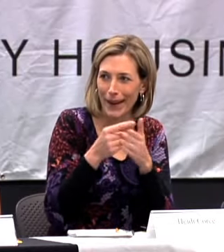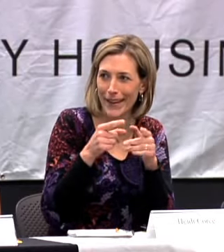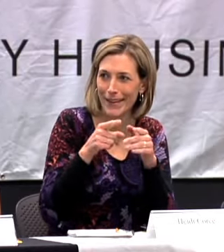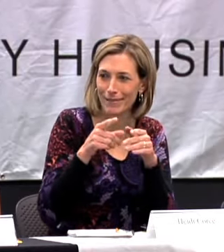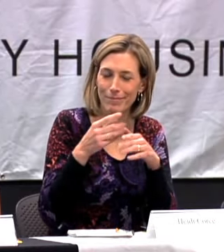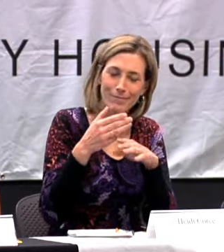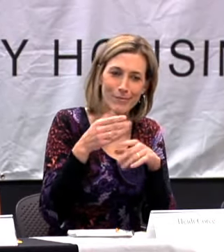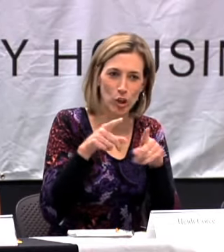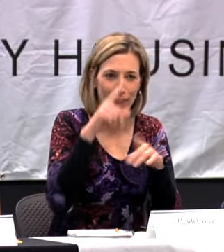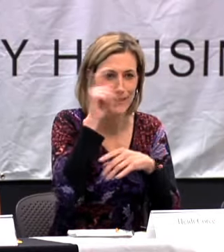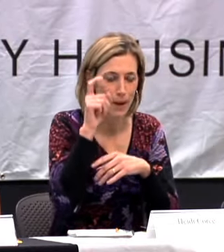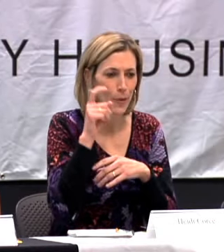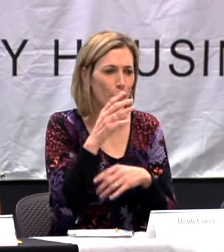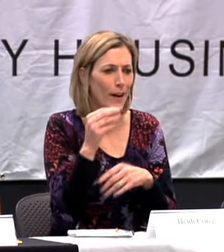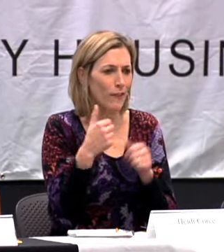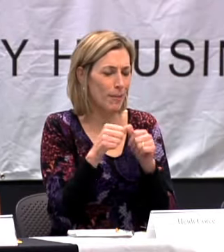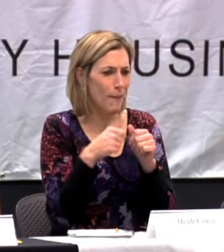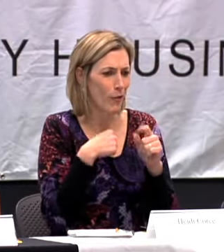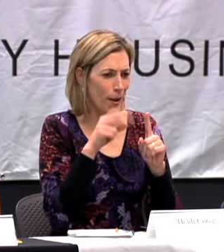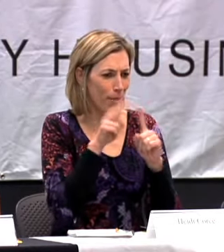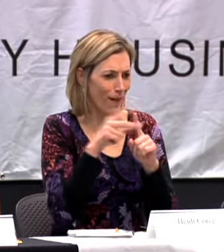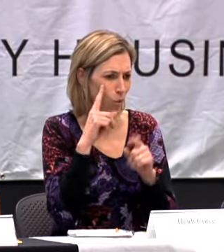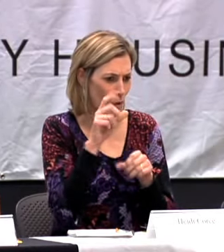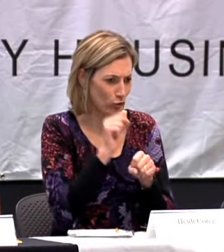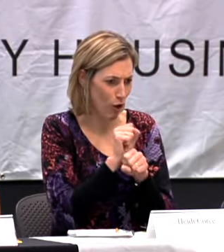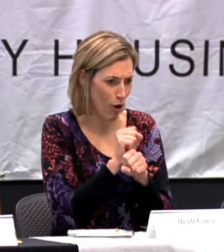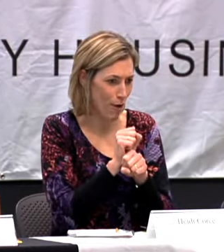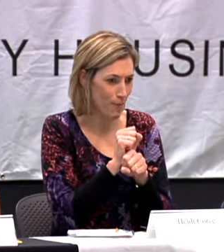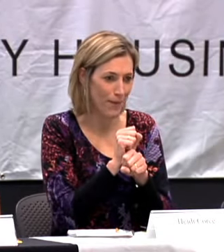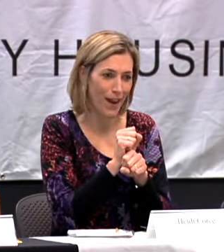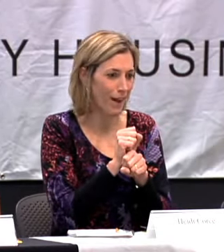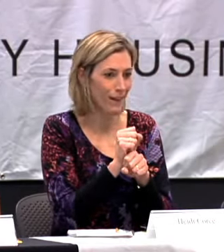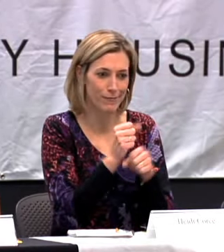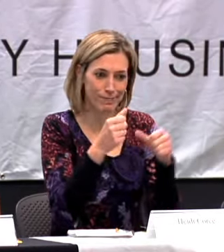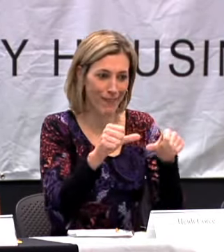FOR SOME KIND OF FUN JOB TO MAKE MONEY. I APPLIED FOR A JOB AND